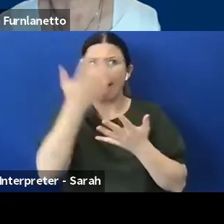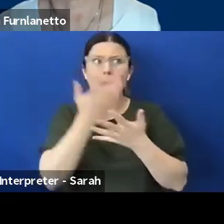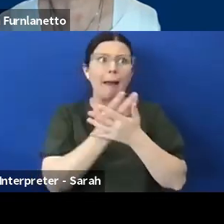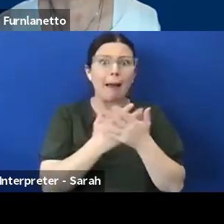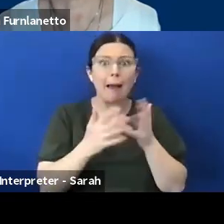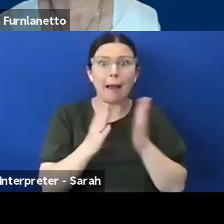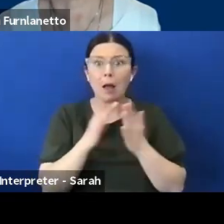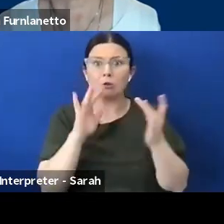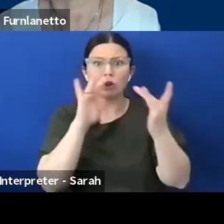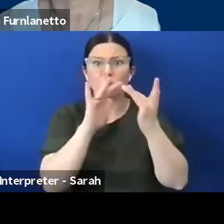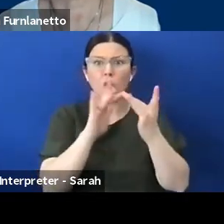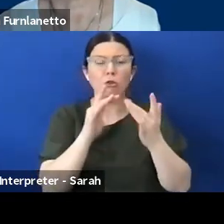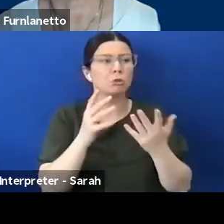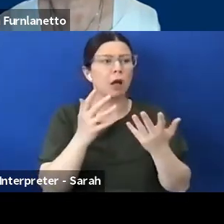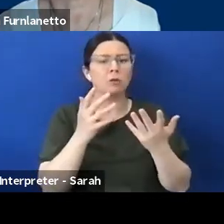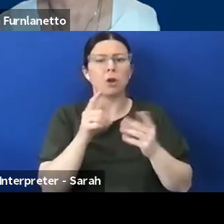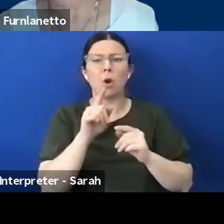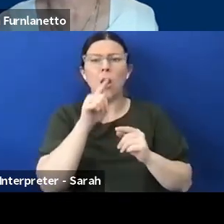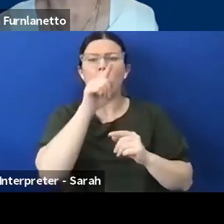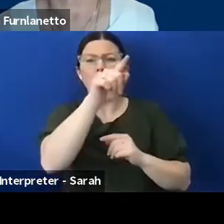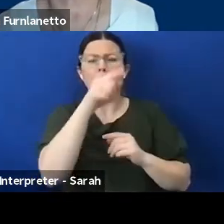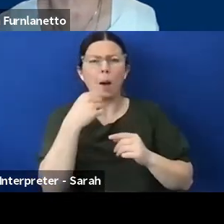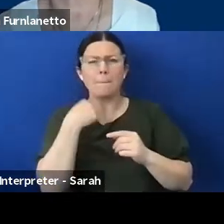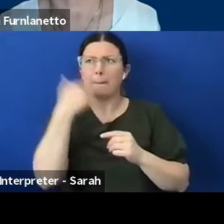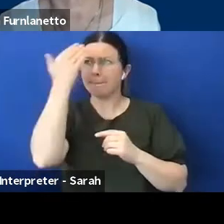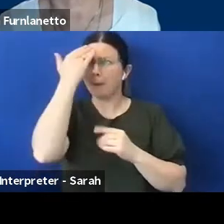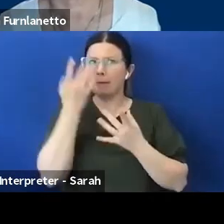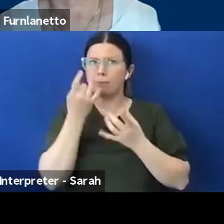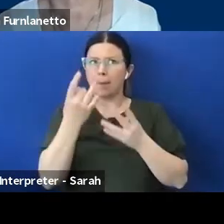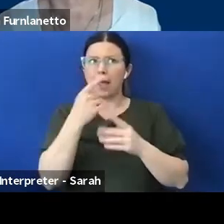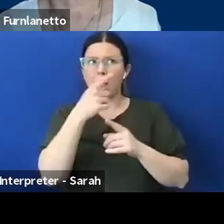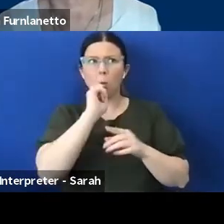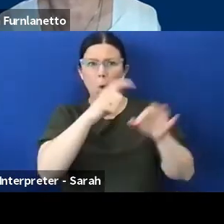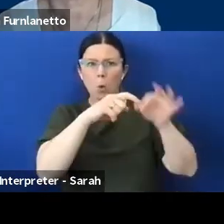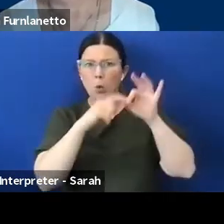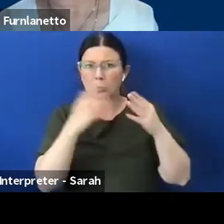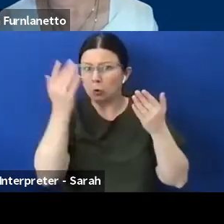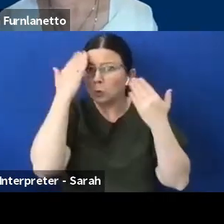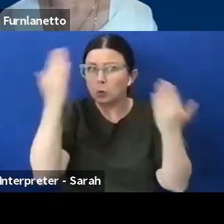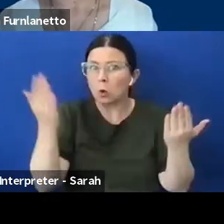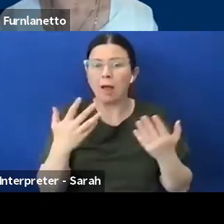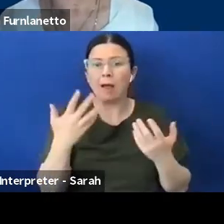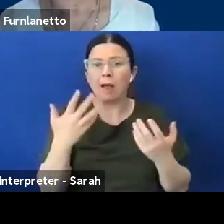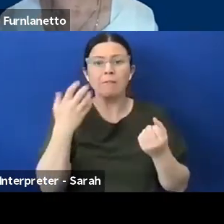ask them so they can prepare for that. There is no Auslan resources on how they do that,